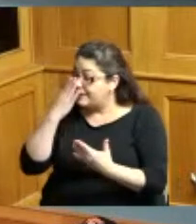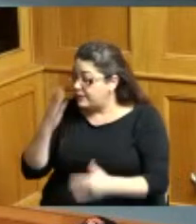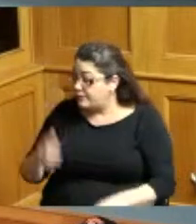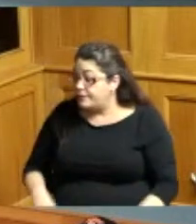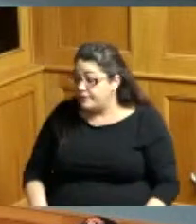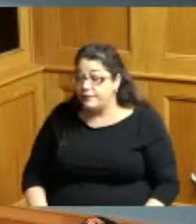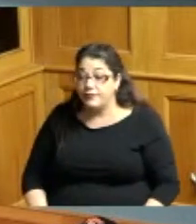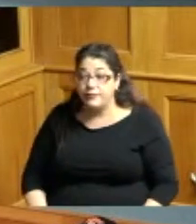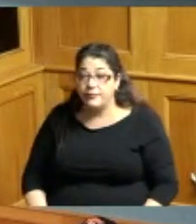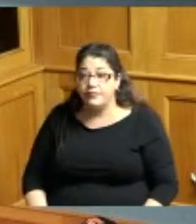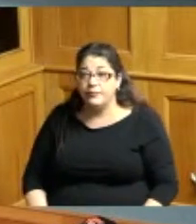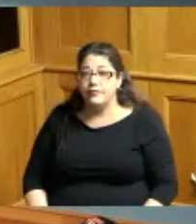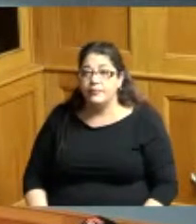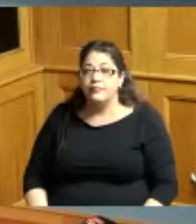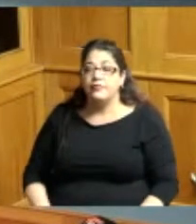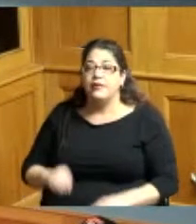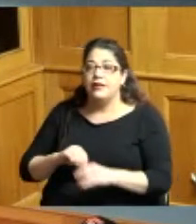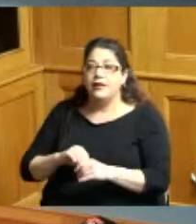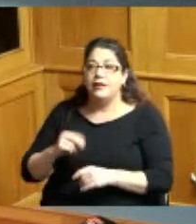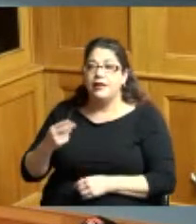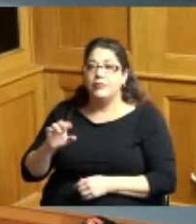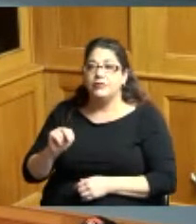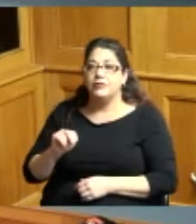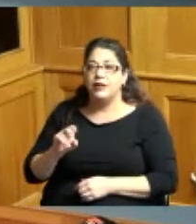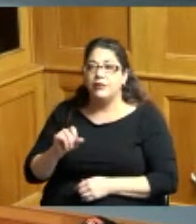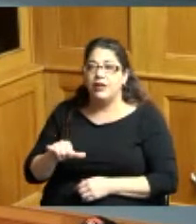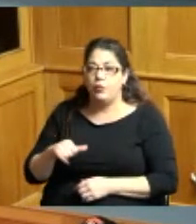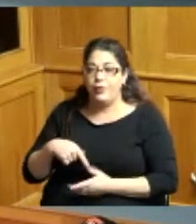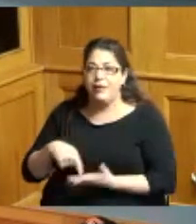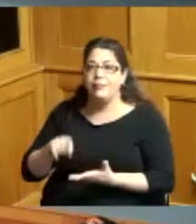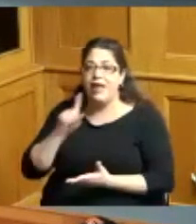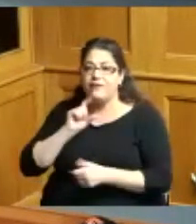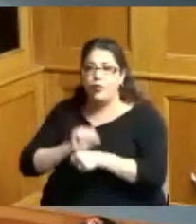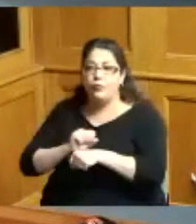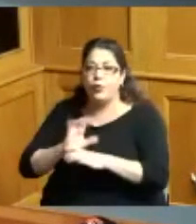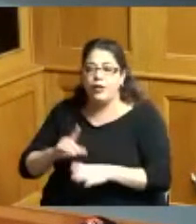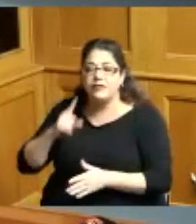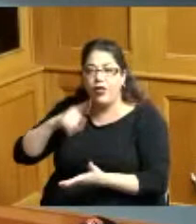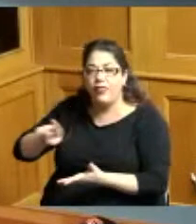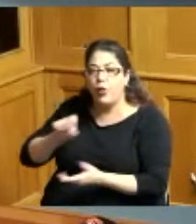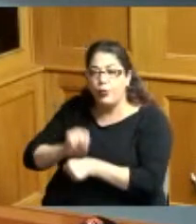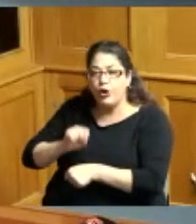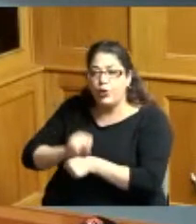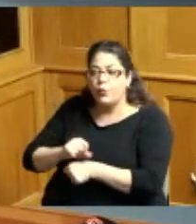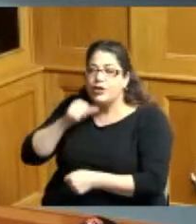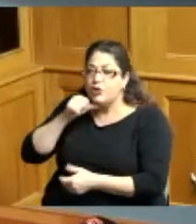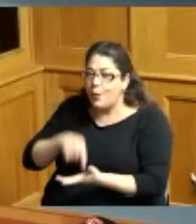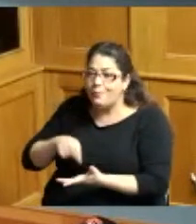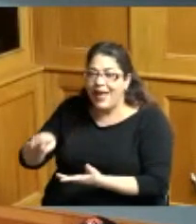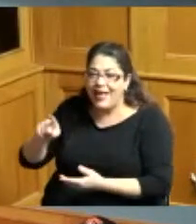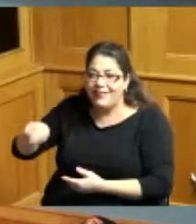and in Hamilton County we pay for employees to work not pay for them to not work if they want